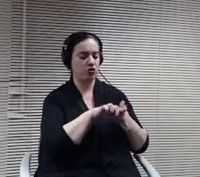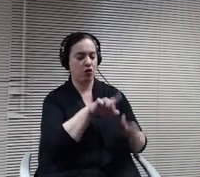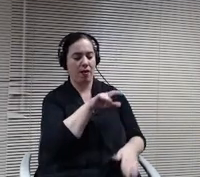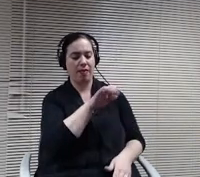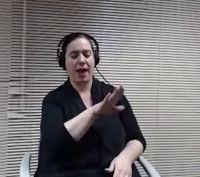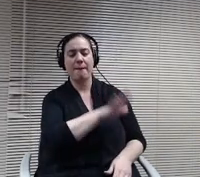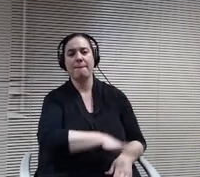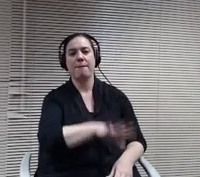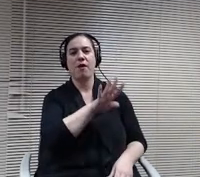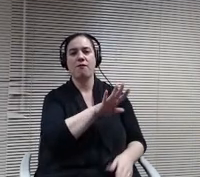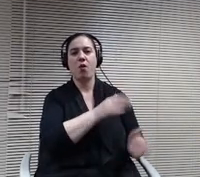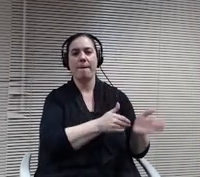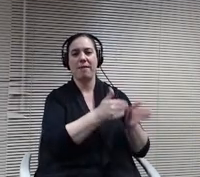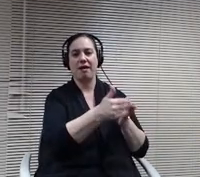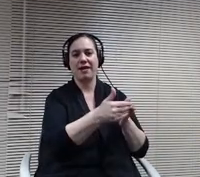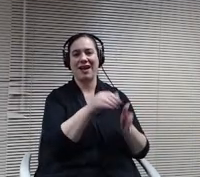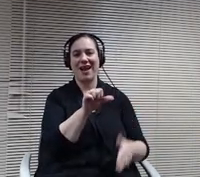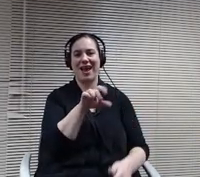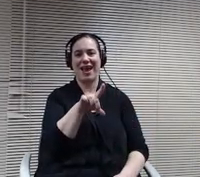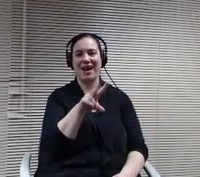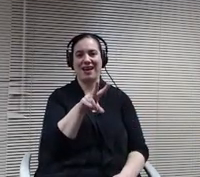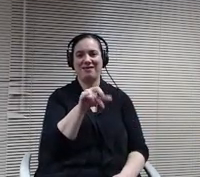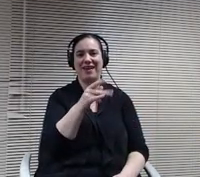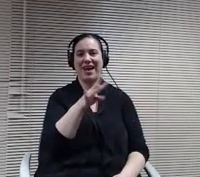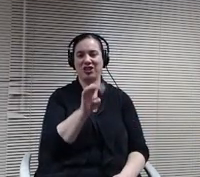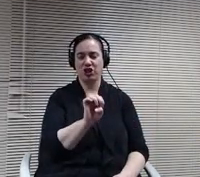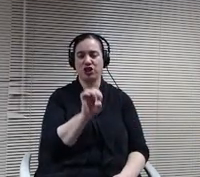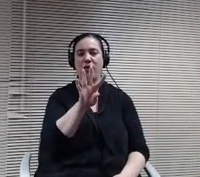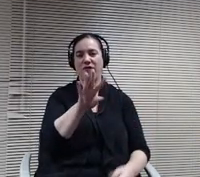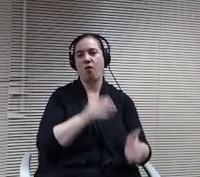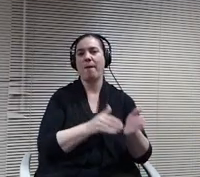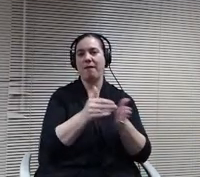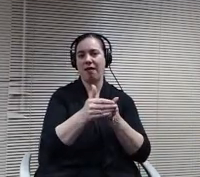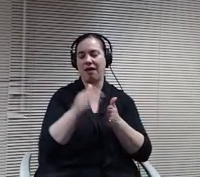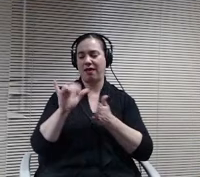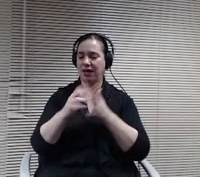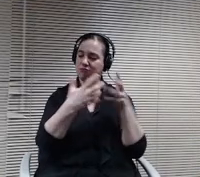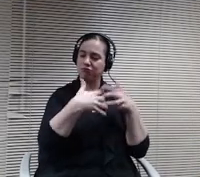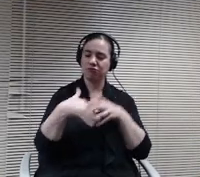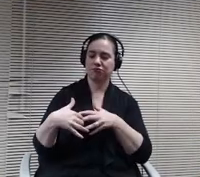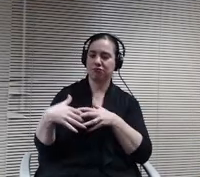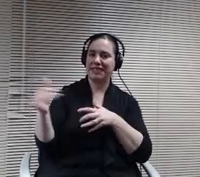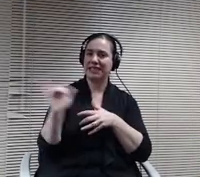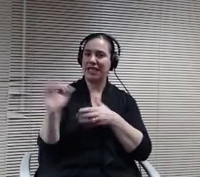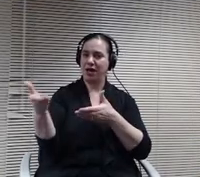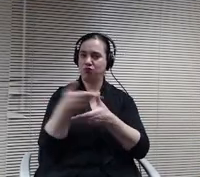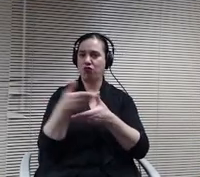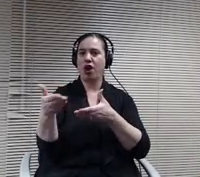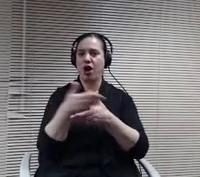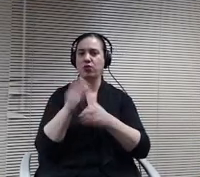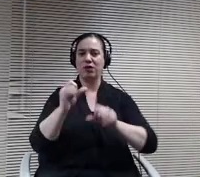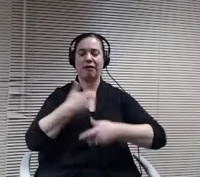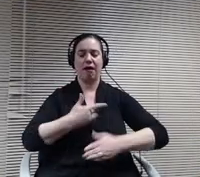to that, so this is falls in range where we have the ability to meet a student, need that. Otherwise wouldn't be stared by